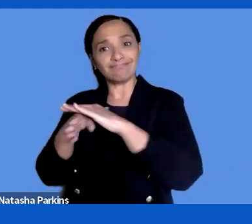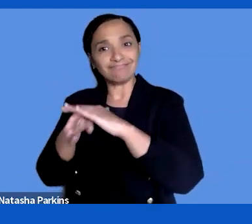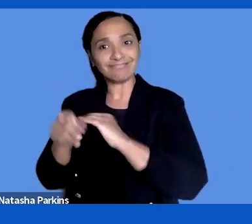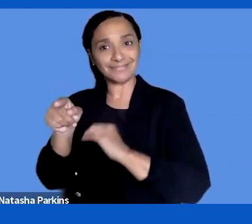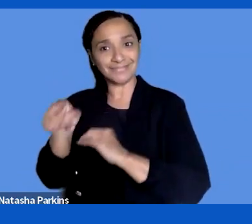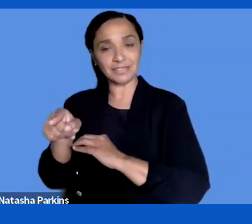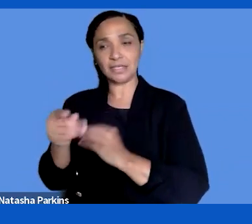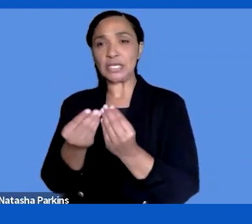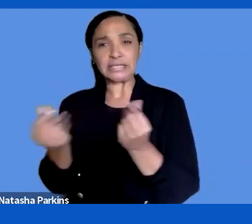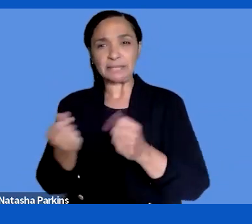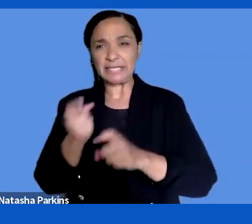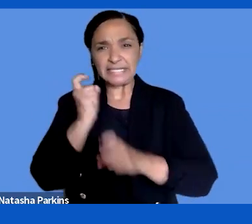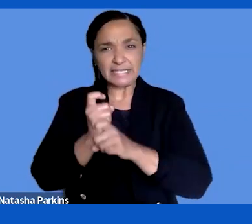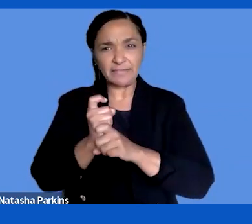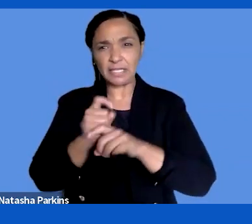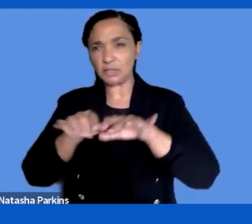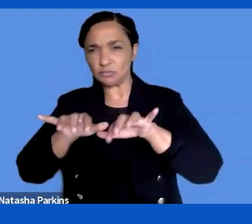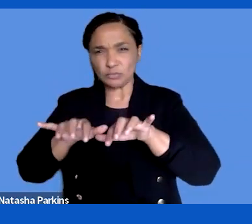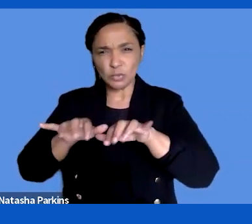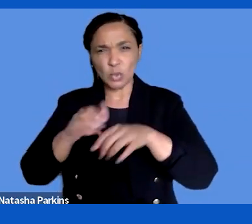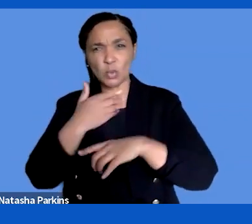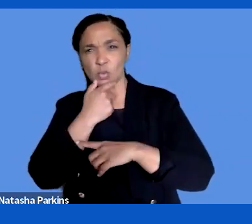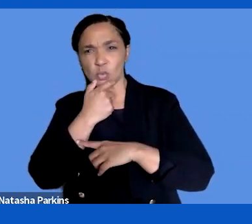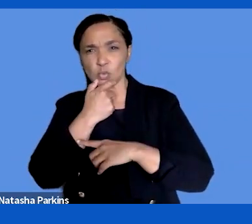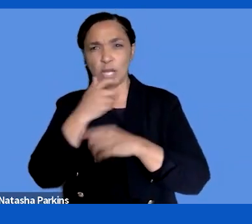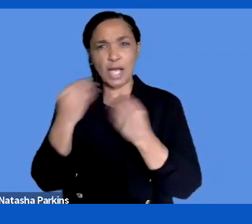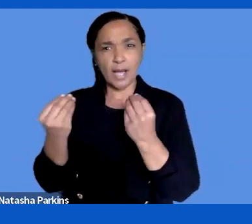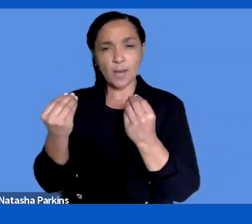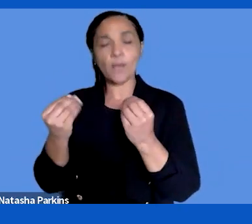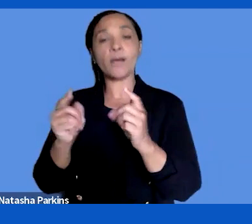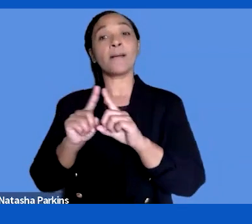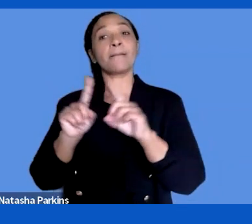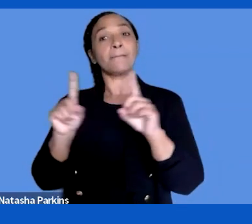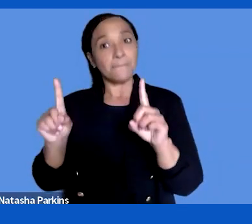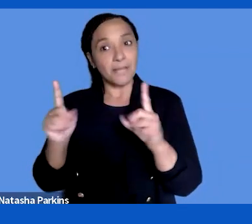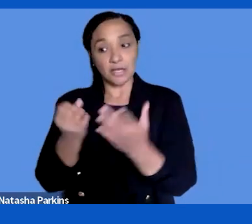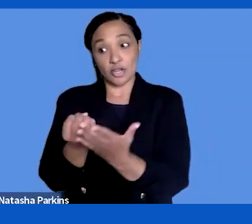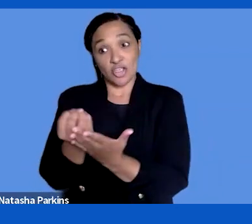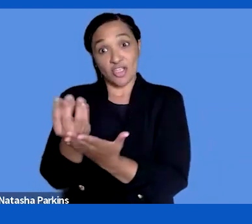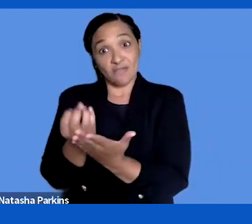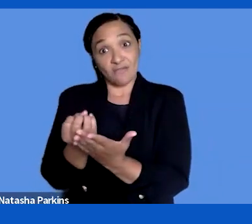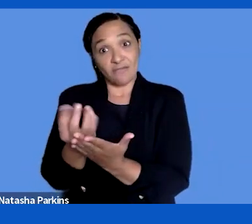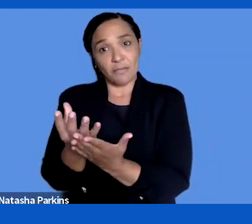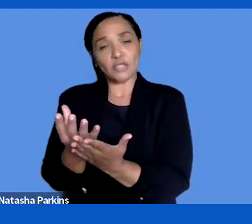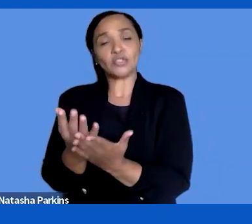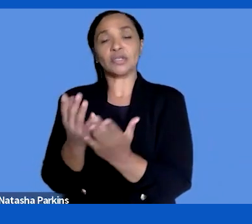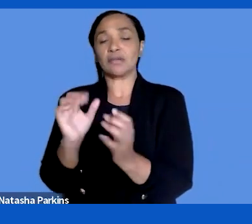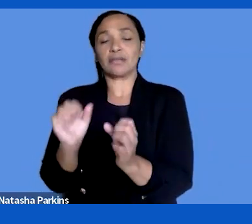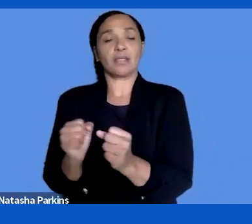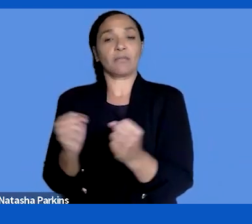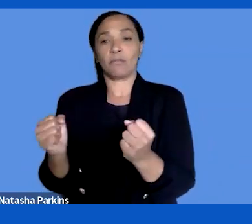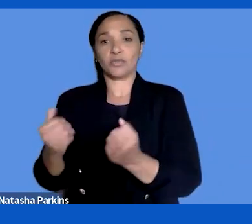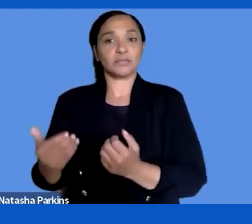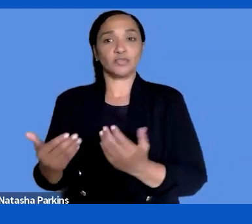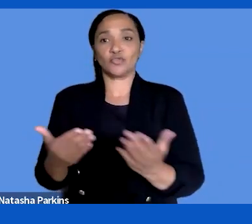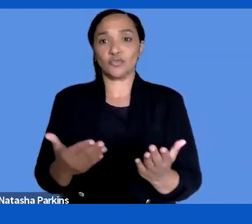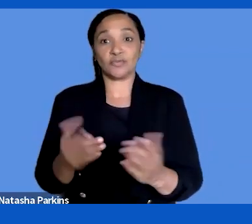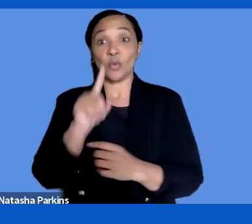use. That is why the information is never gotten or you can't get service. It is definitely. Or